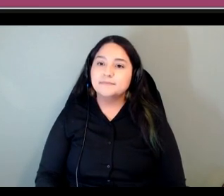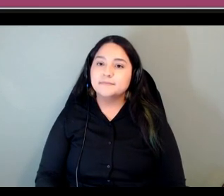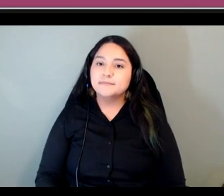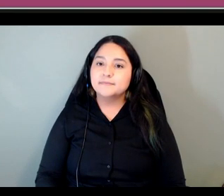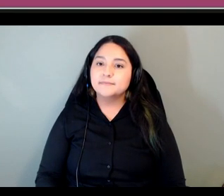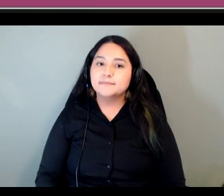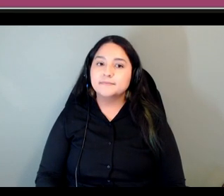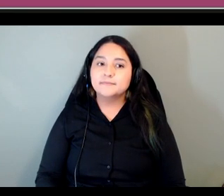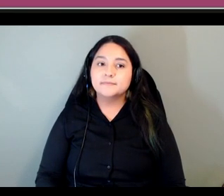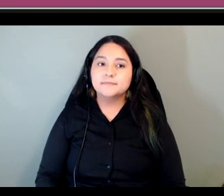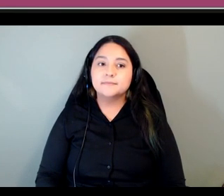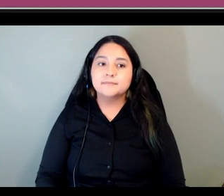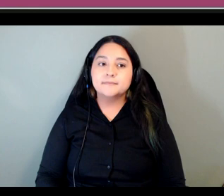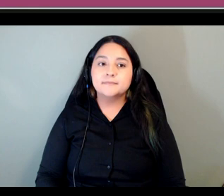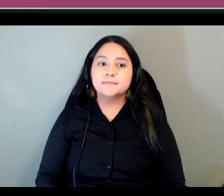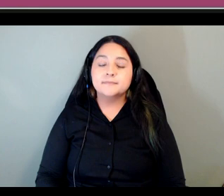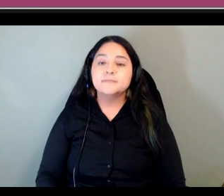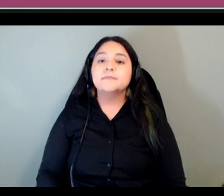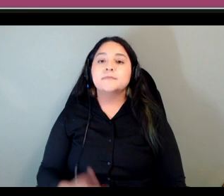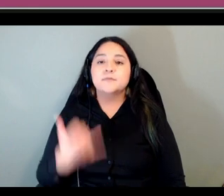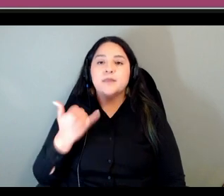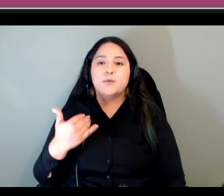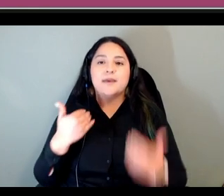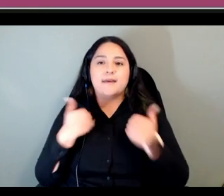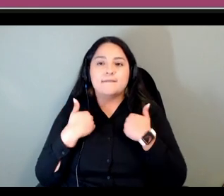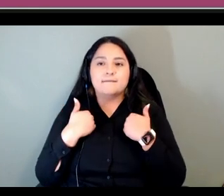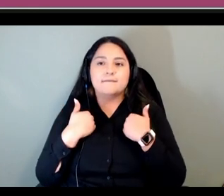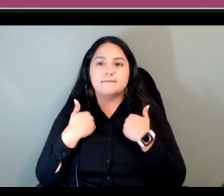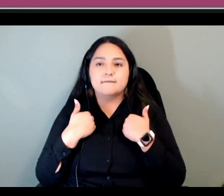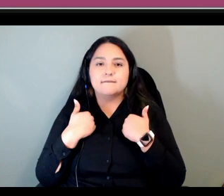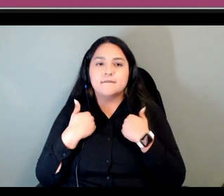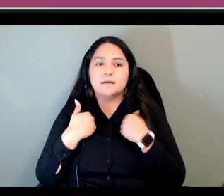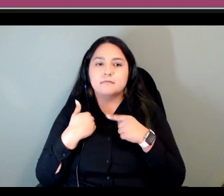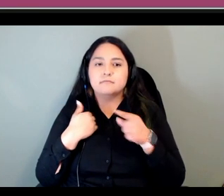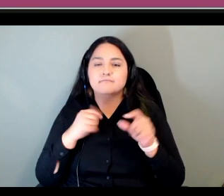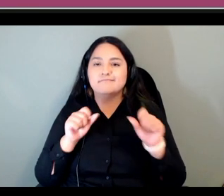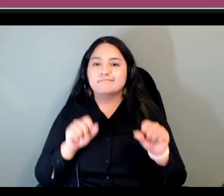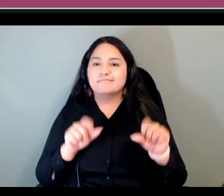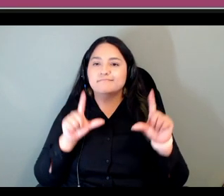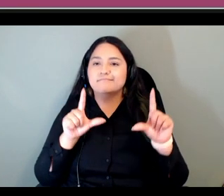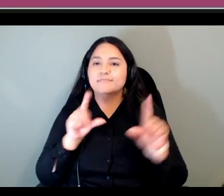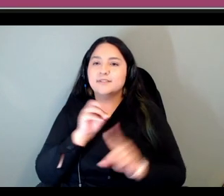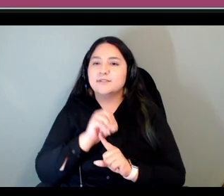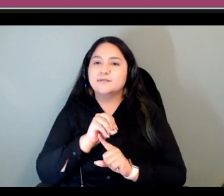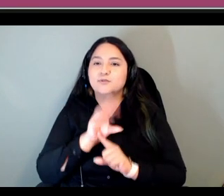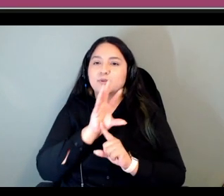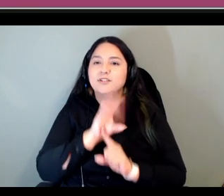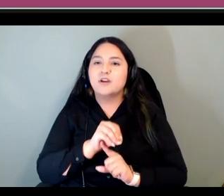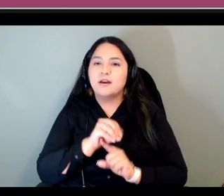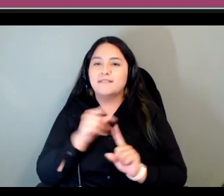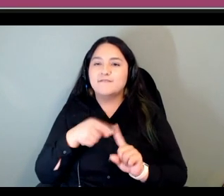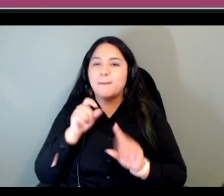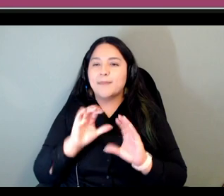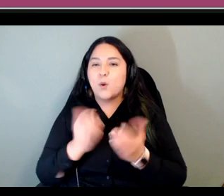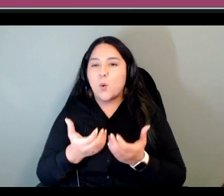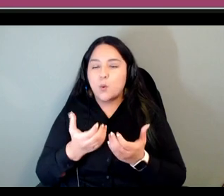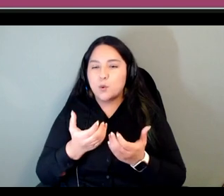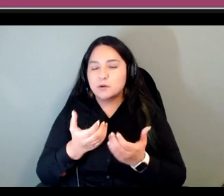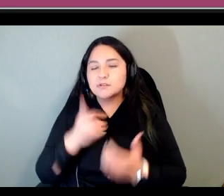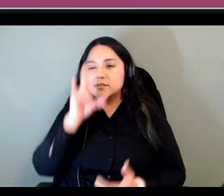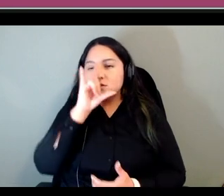so here we just have a screenshot from from the course that just shows how we have the